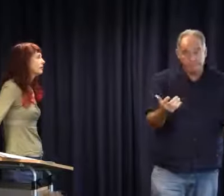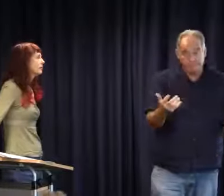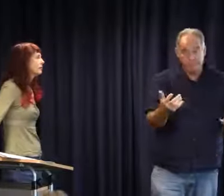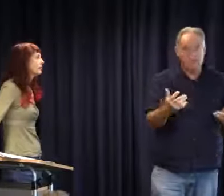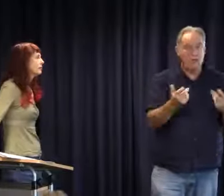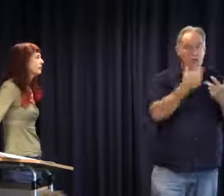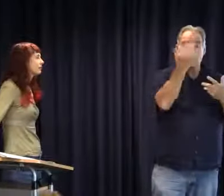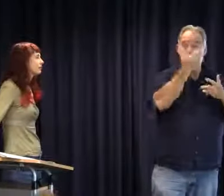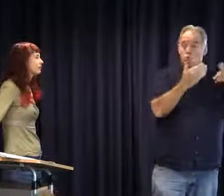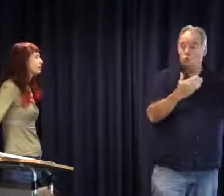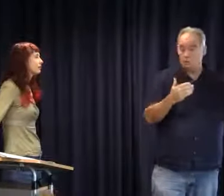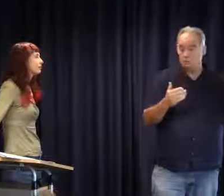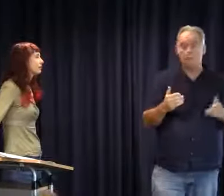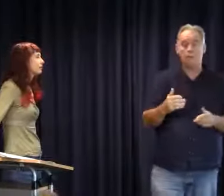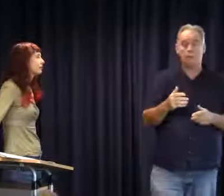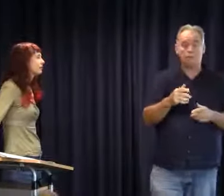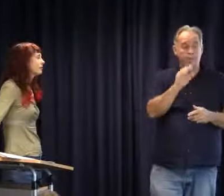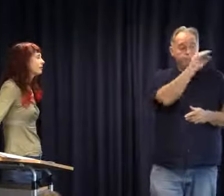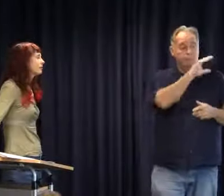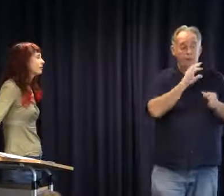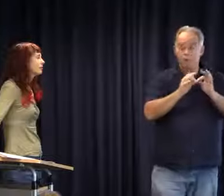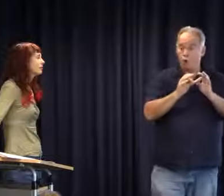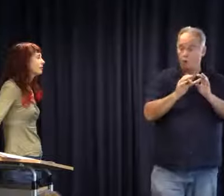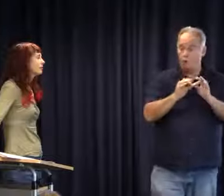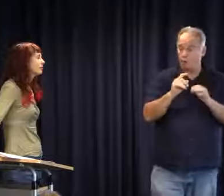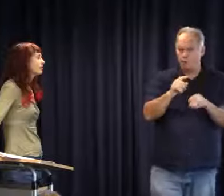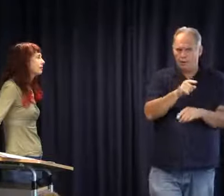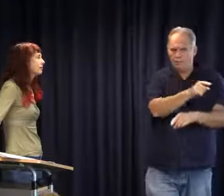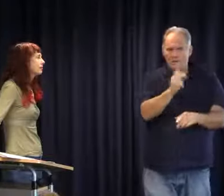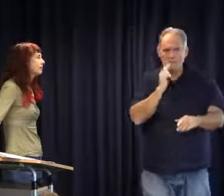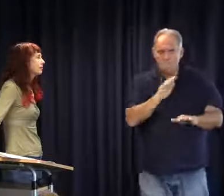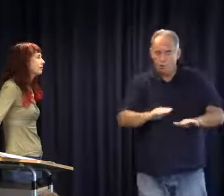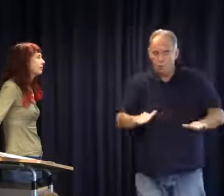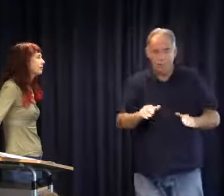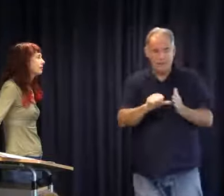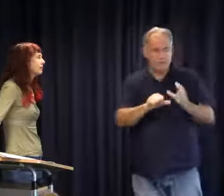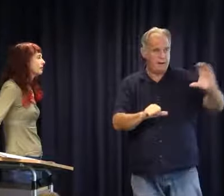VCD, I'm sorry I must say even other schools where they have deaf facilities and providing